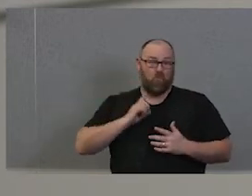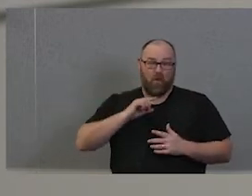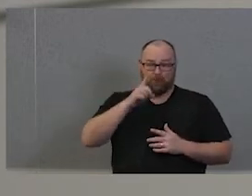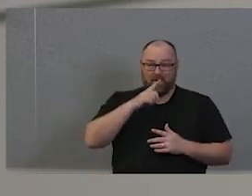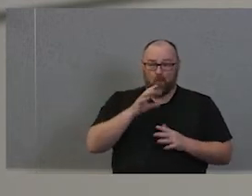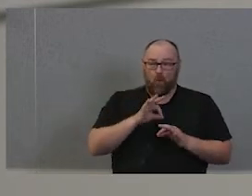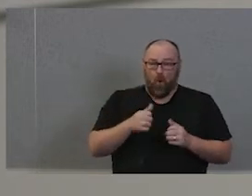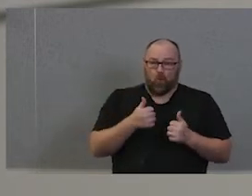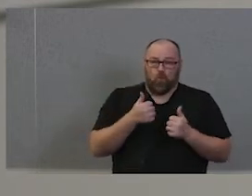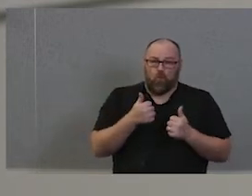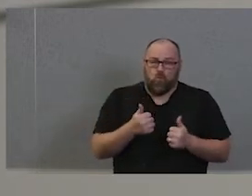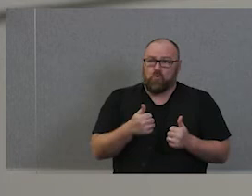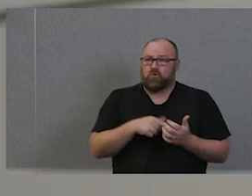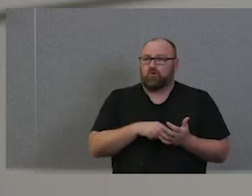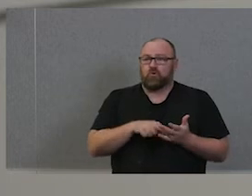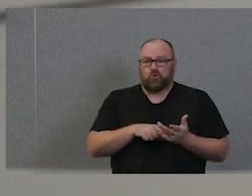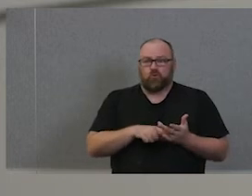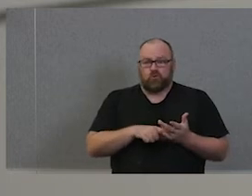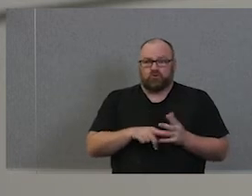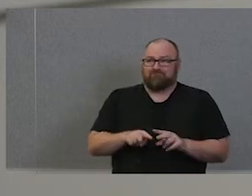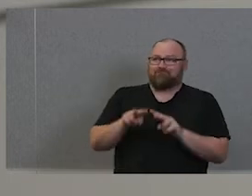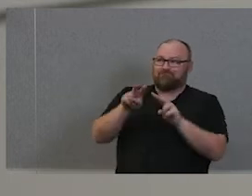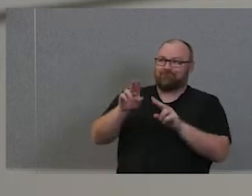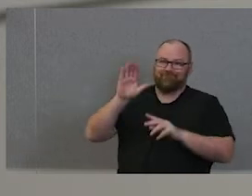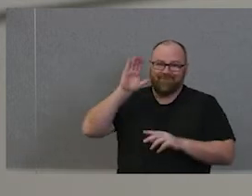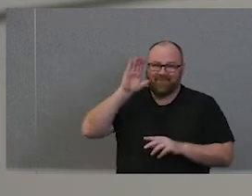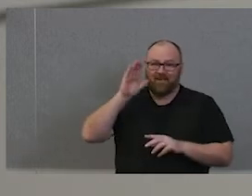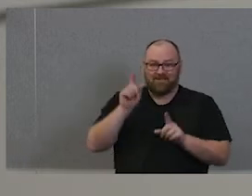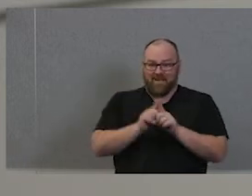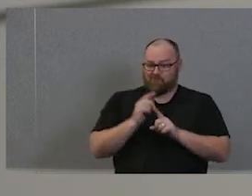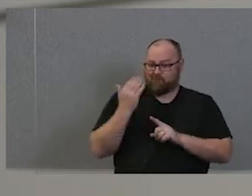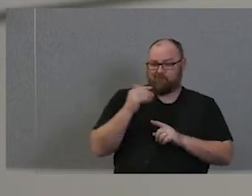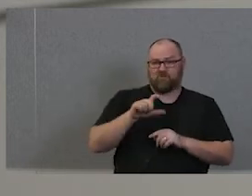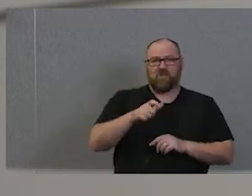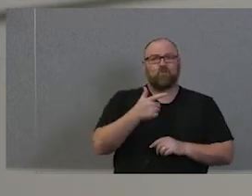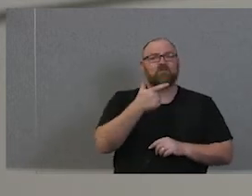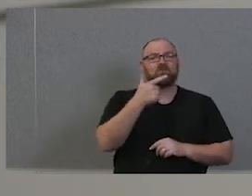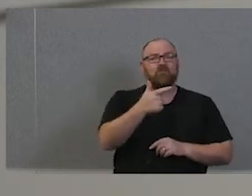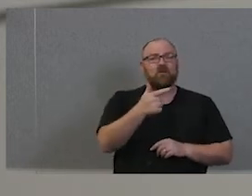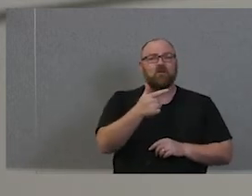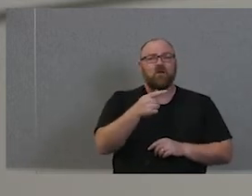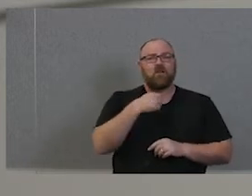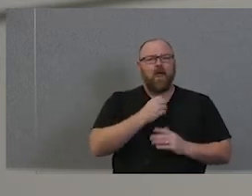open Hearts and listen properly. Like we saw the other day on Channel 7, when they put that ridiculous documentary